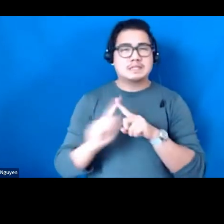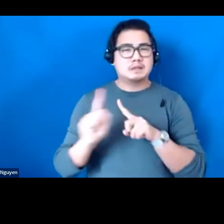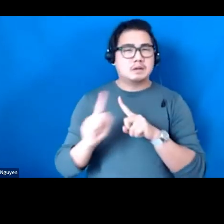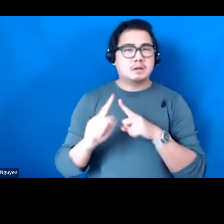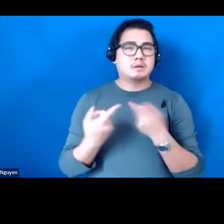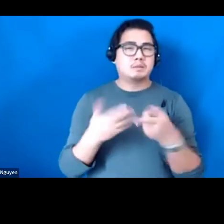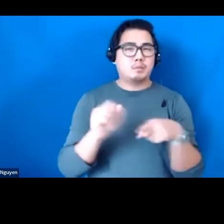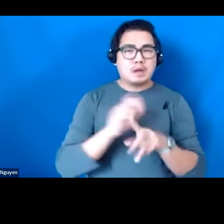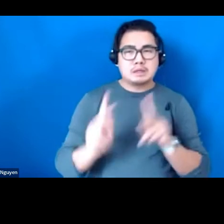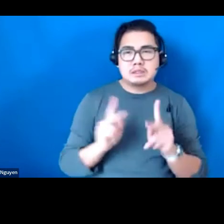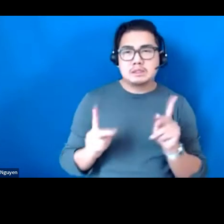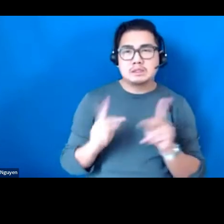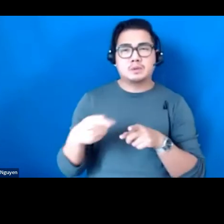members on the science of reading.